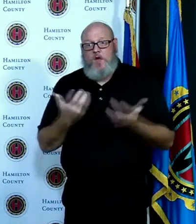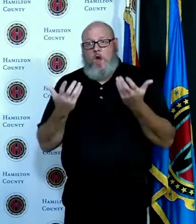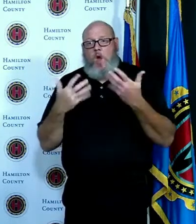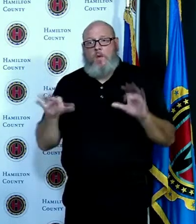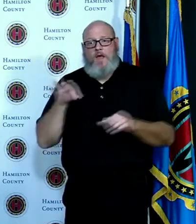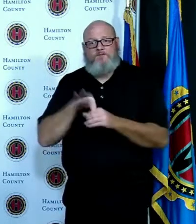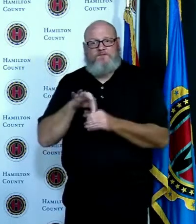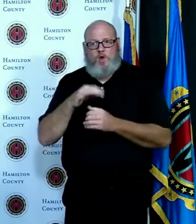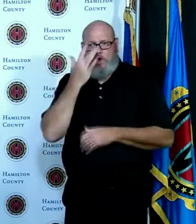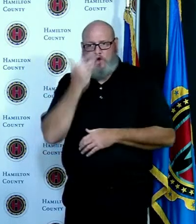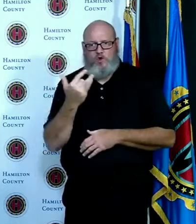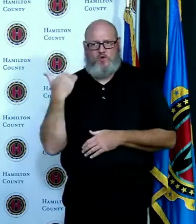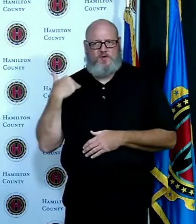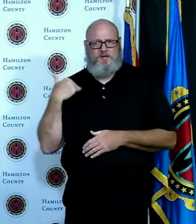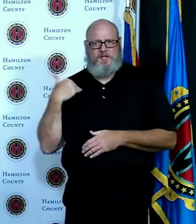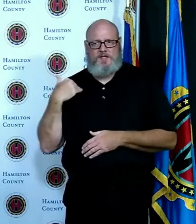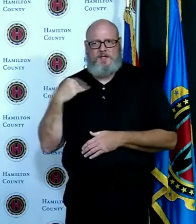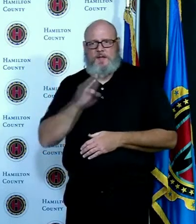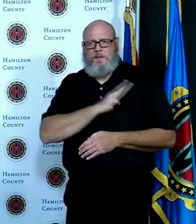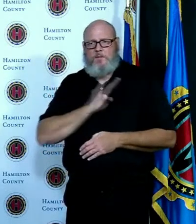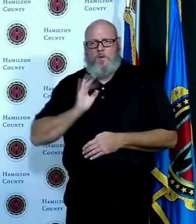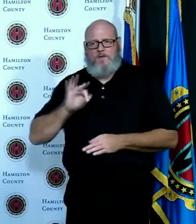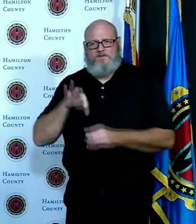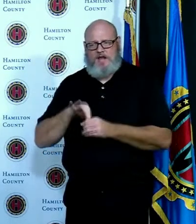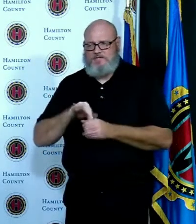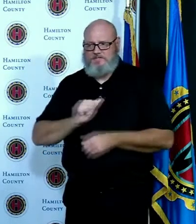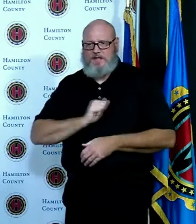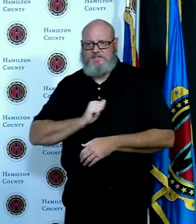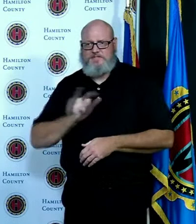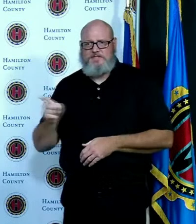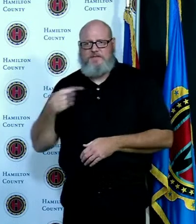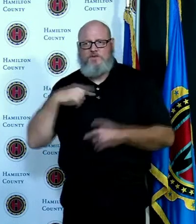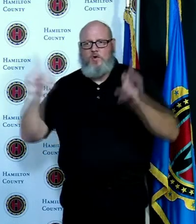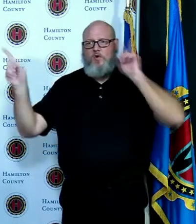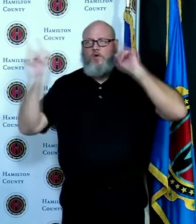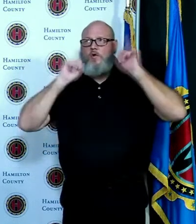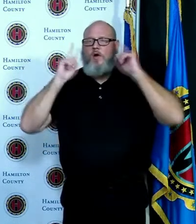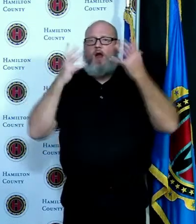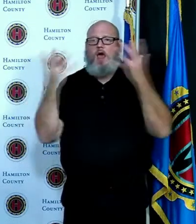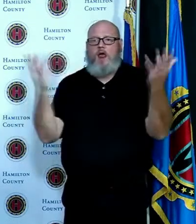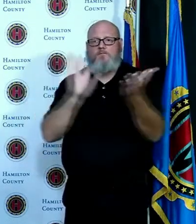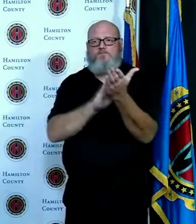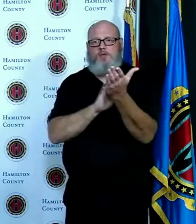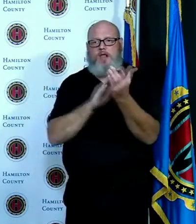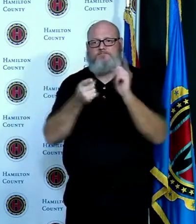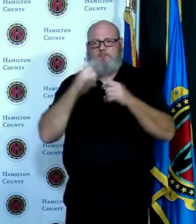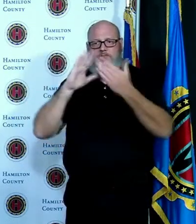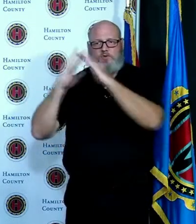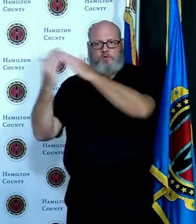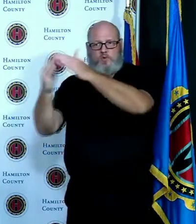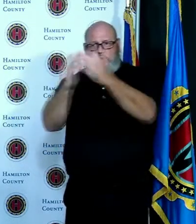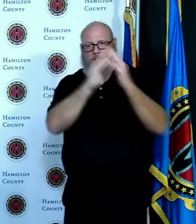elections and I have heard nothing but accolades and my own experience was very positive stood